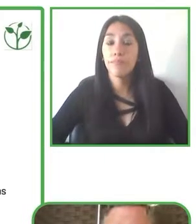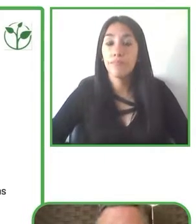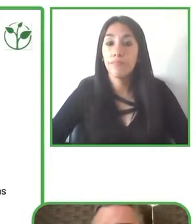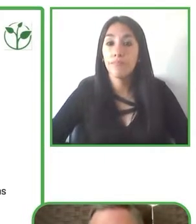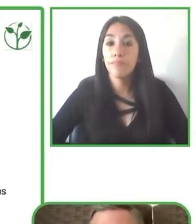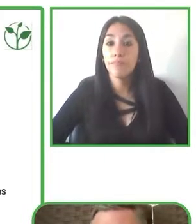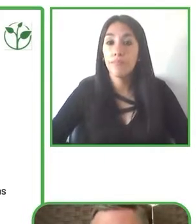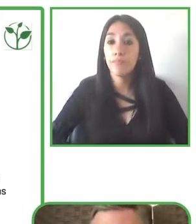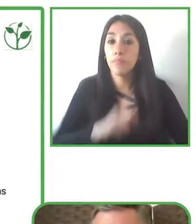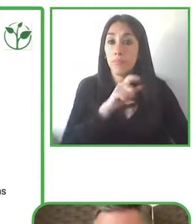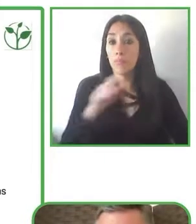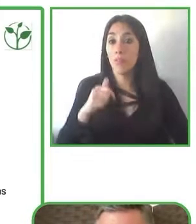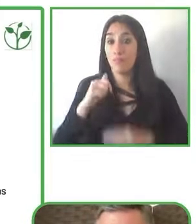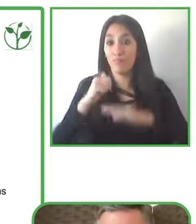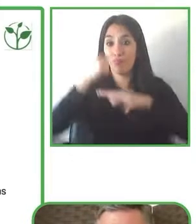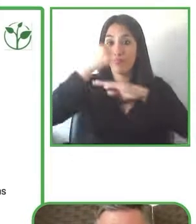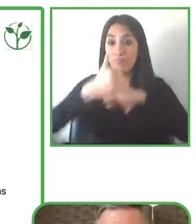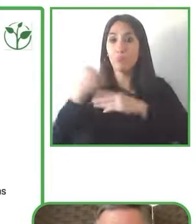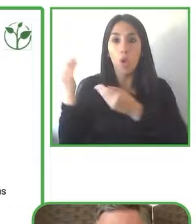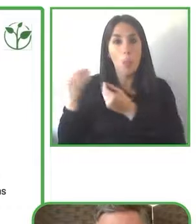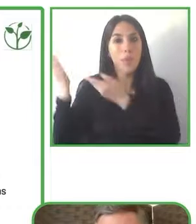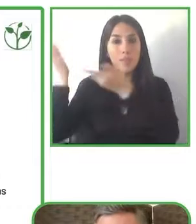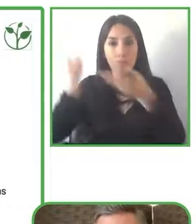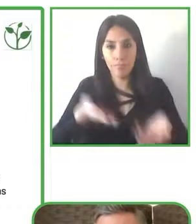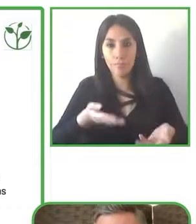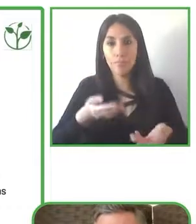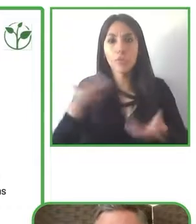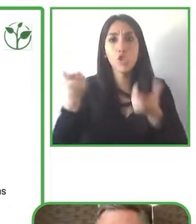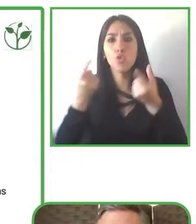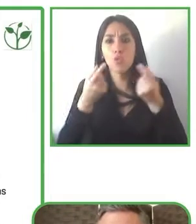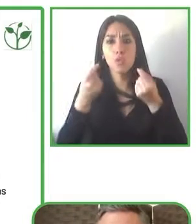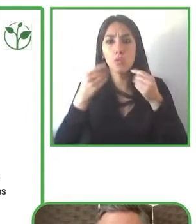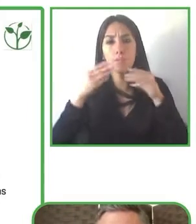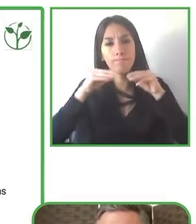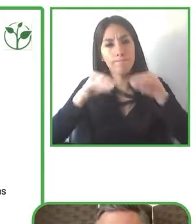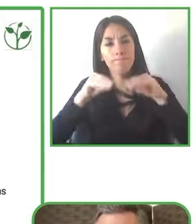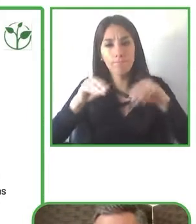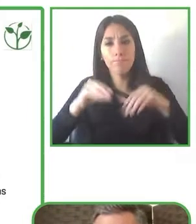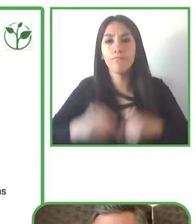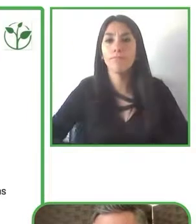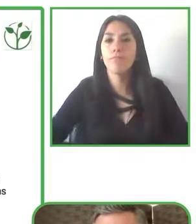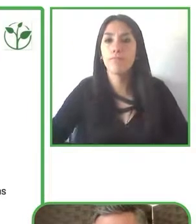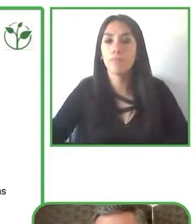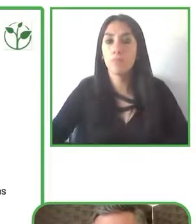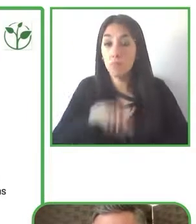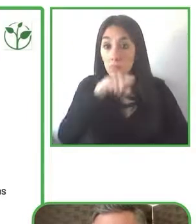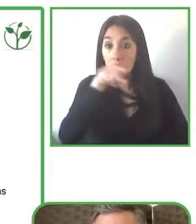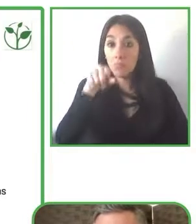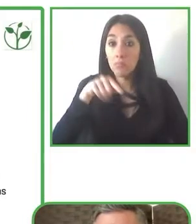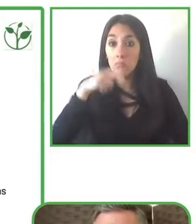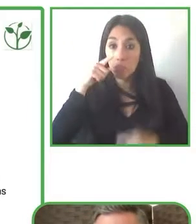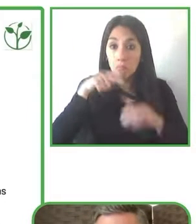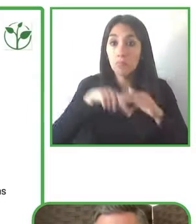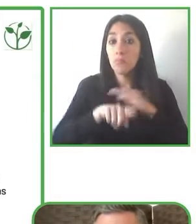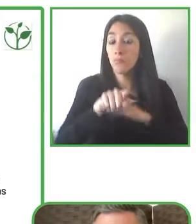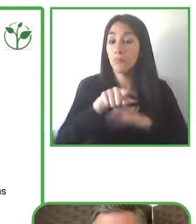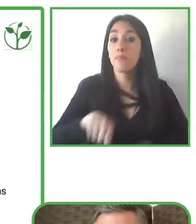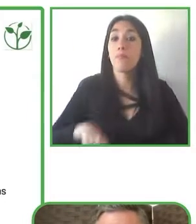ITV is another organization that's done phenomenal work in this area particularly around representation of disability in broadcasting.